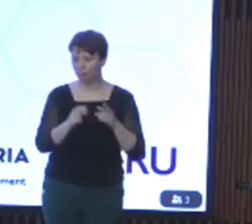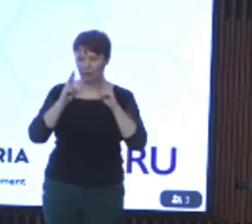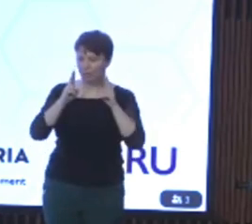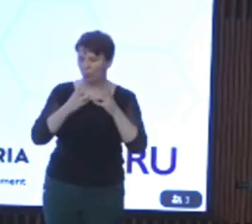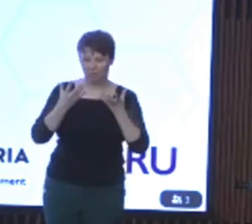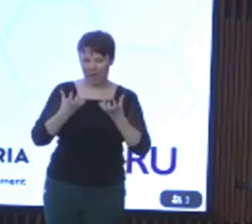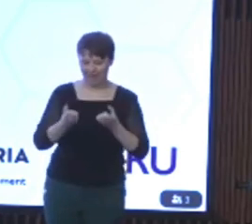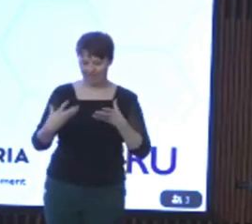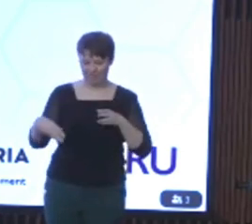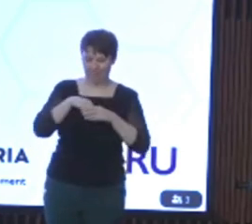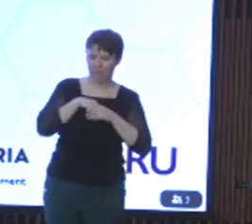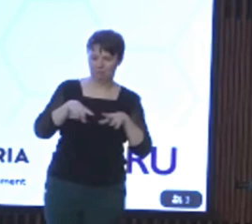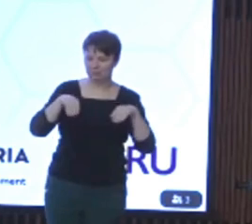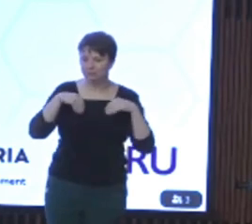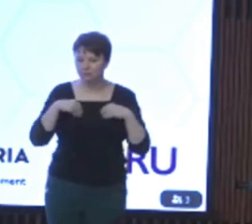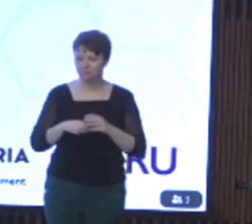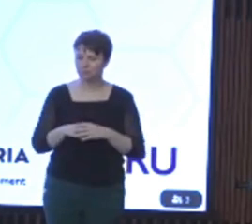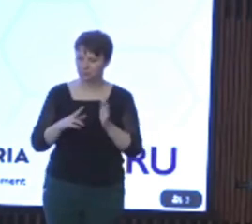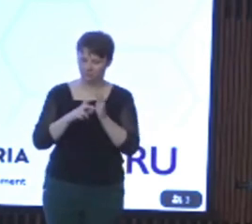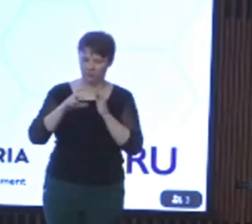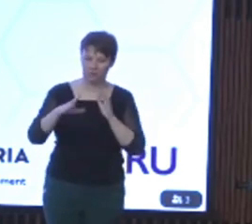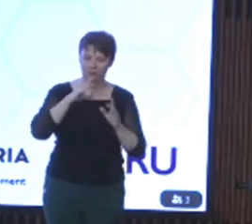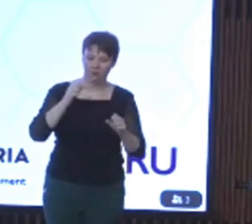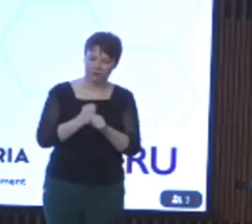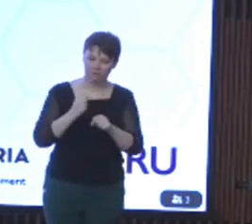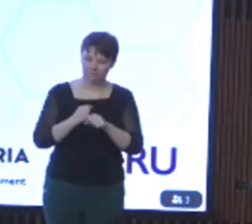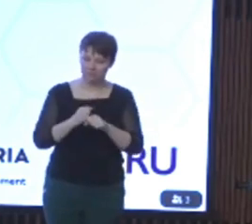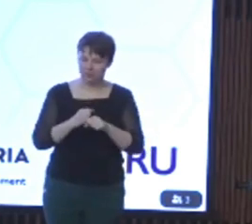The Victorian government has made significant investments to improve the accessibility and